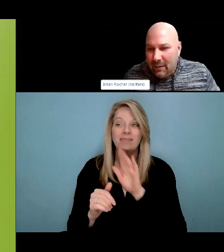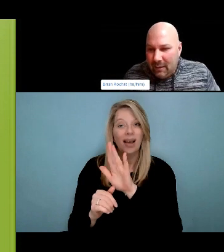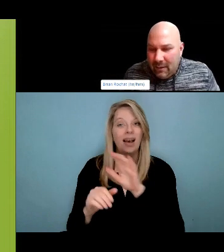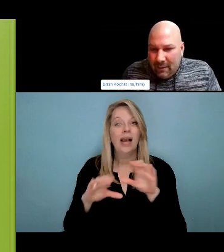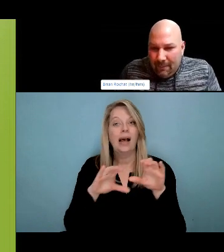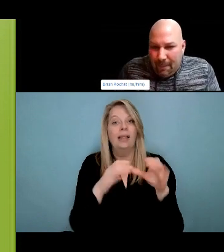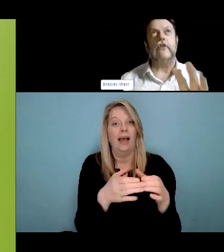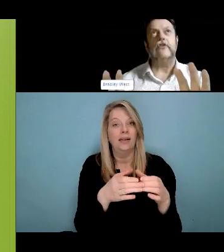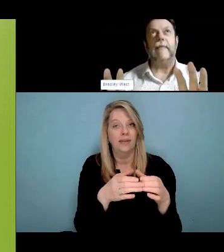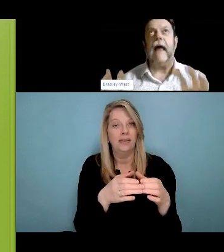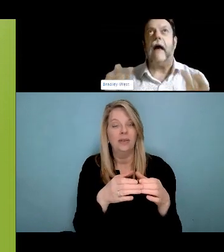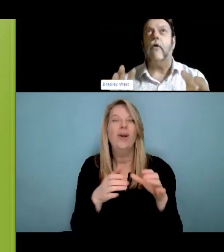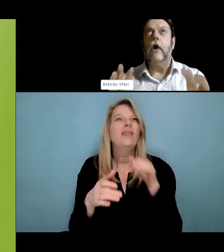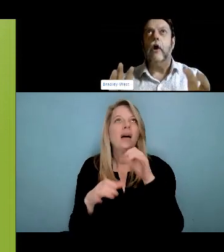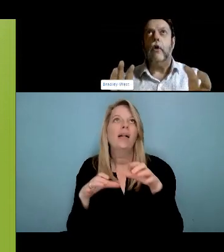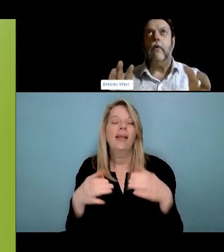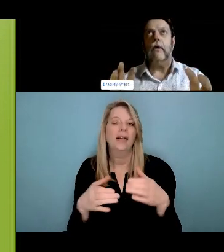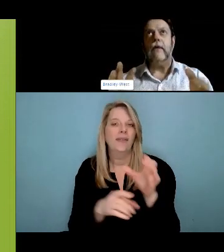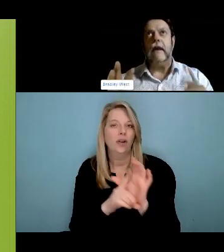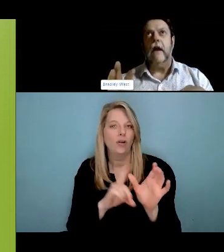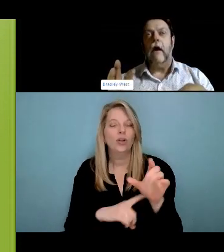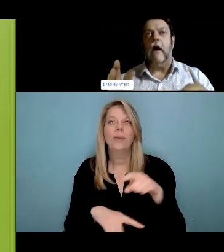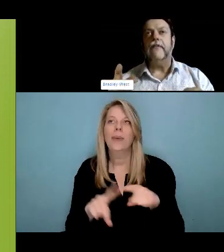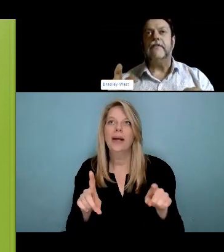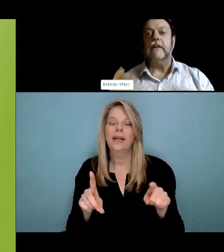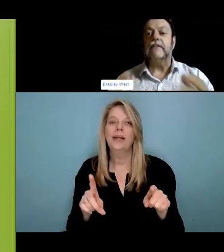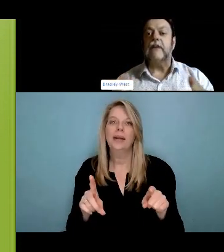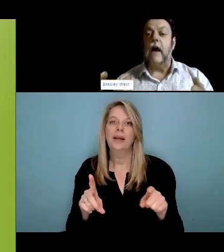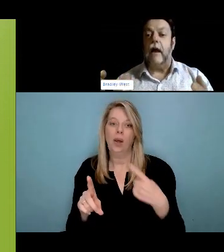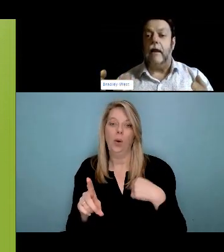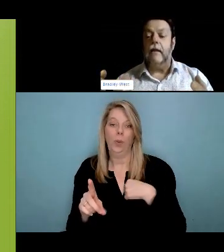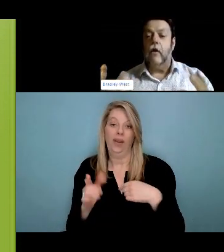But harm reduction is person centered. It is non-judgmental and facilitative. Rather